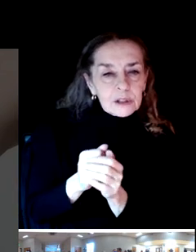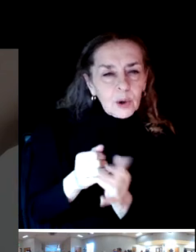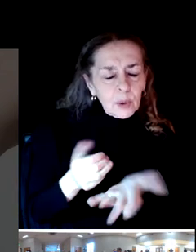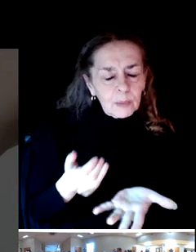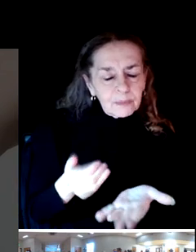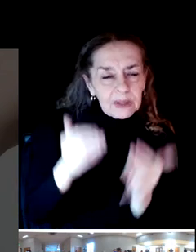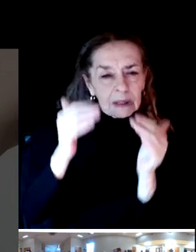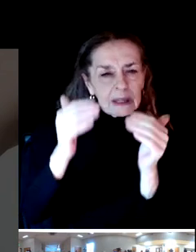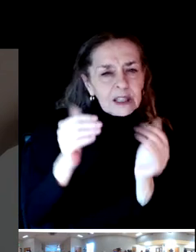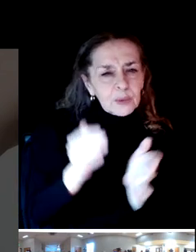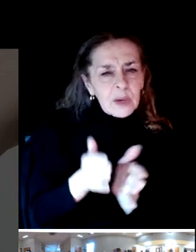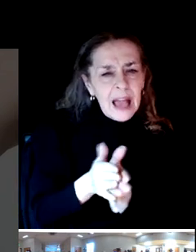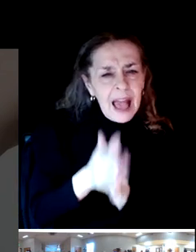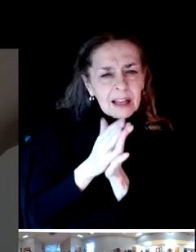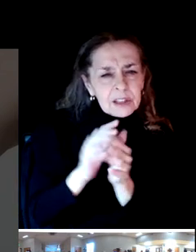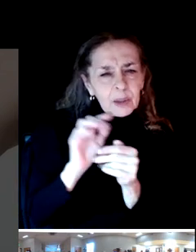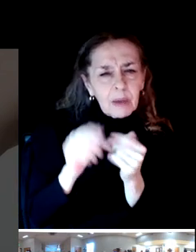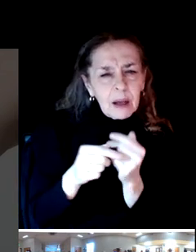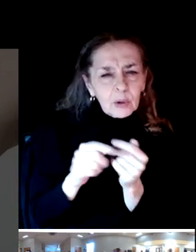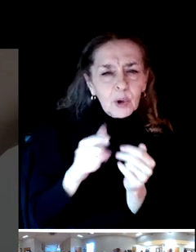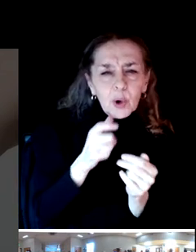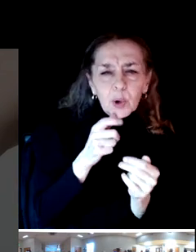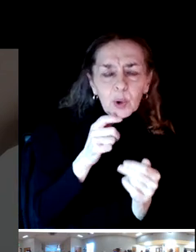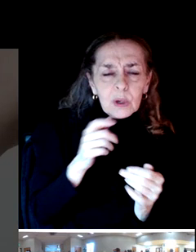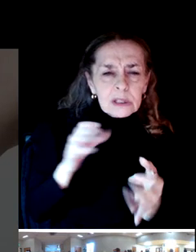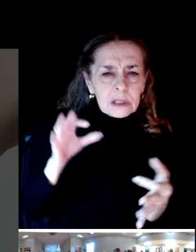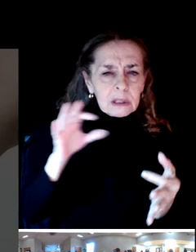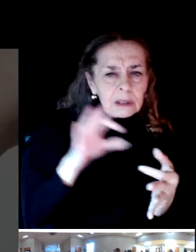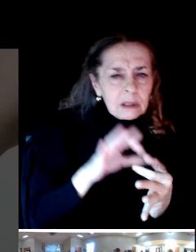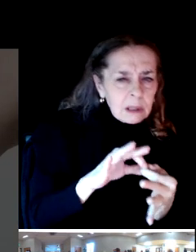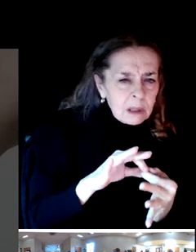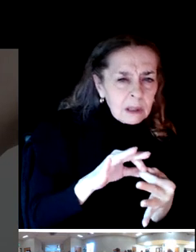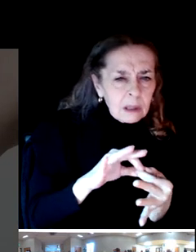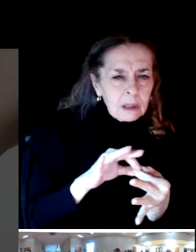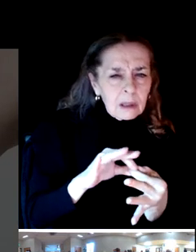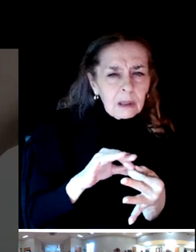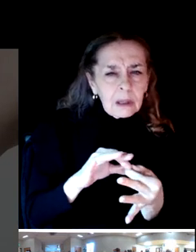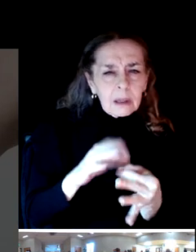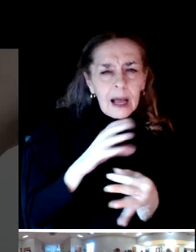Because we want to know who is it that the district can work with.